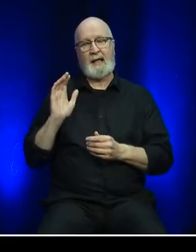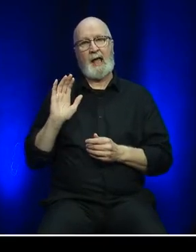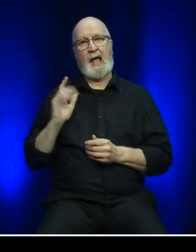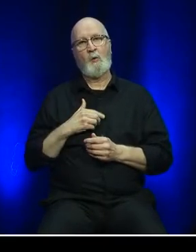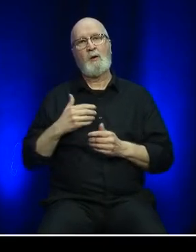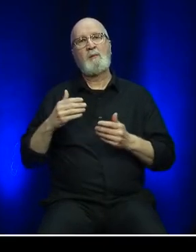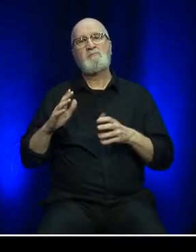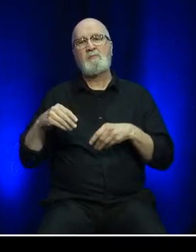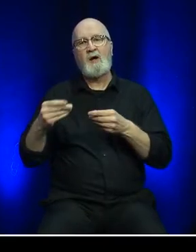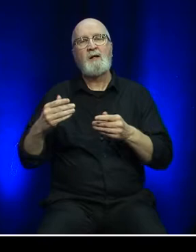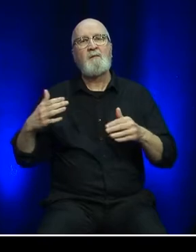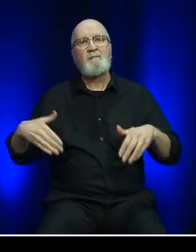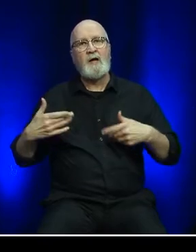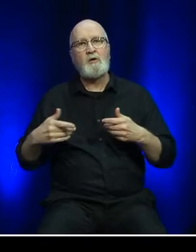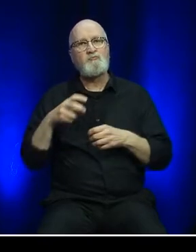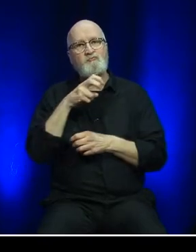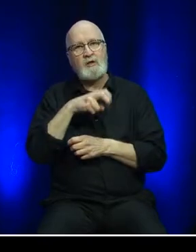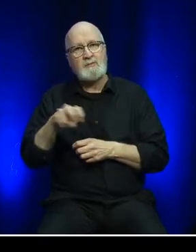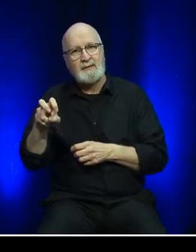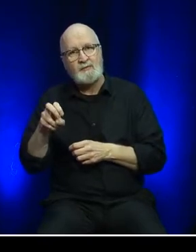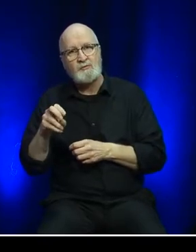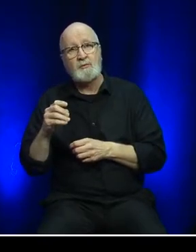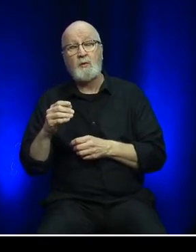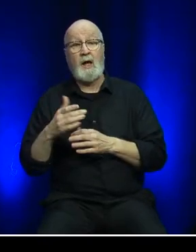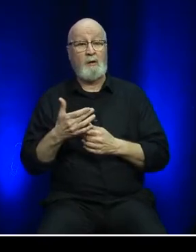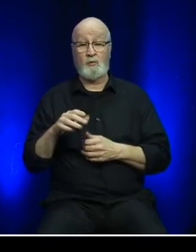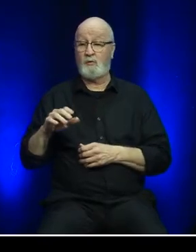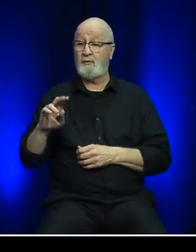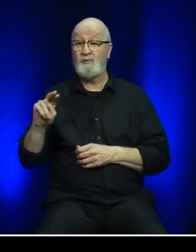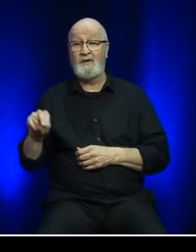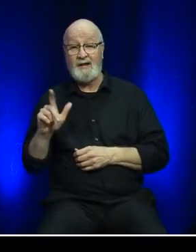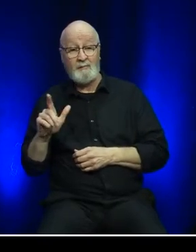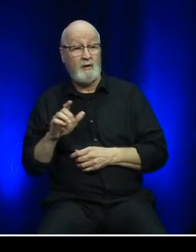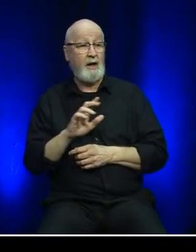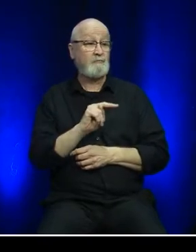transportation link between Newfoundland & Labrador and Nova Scotia.